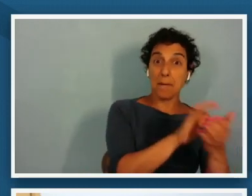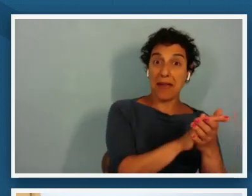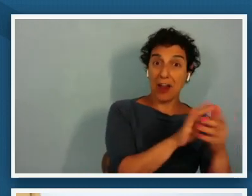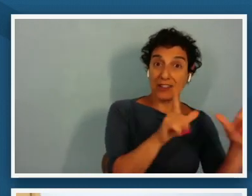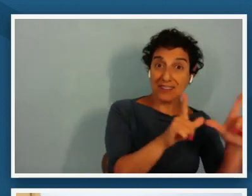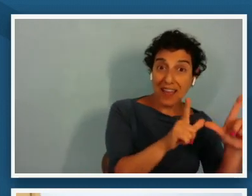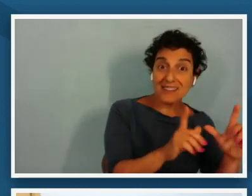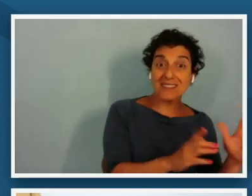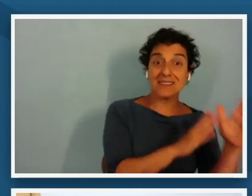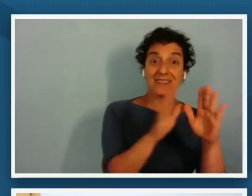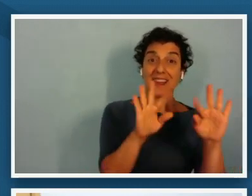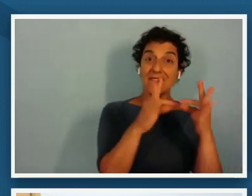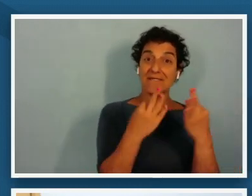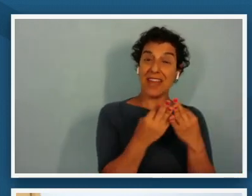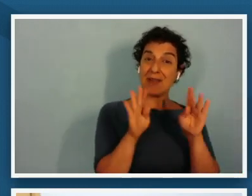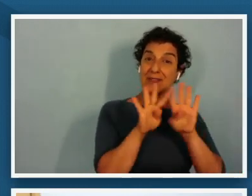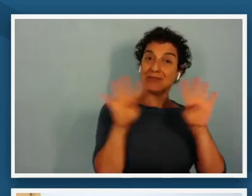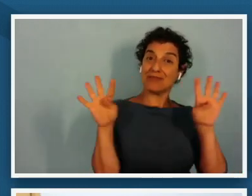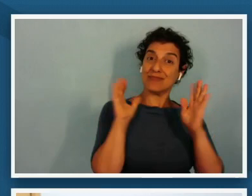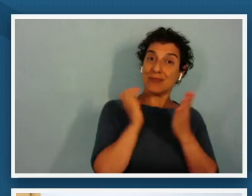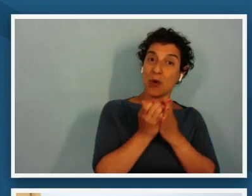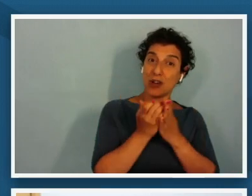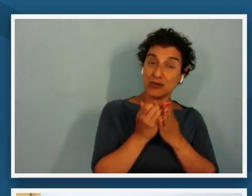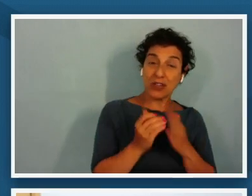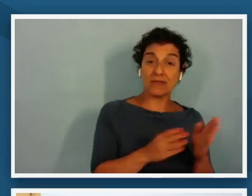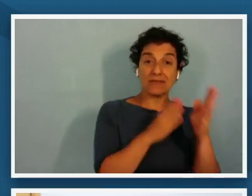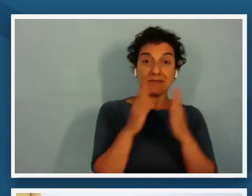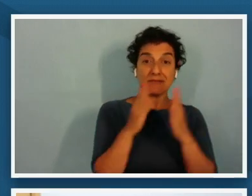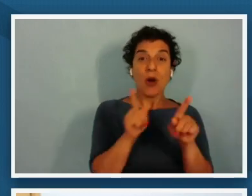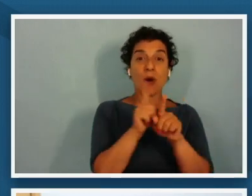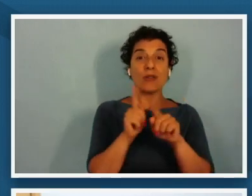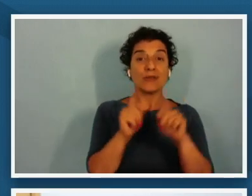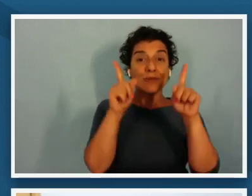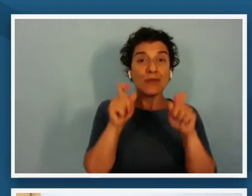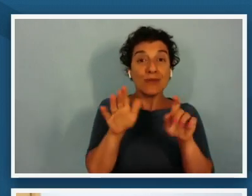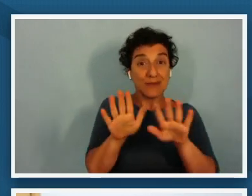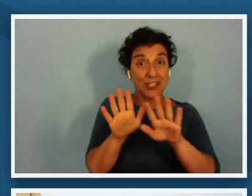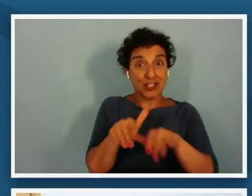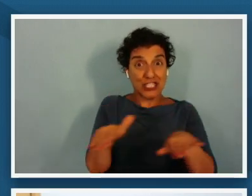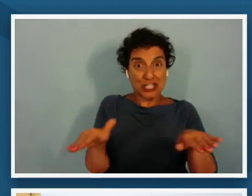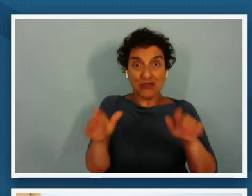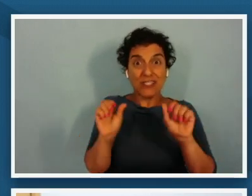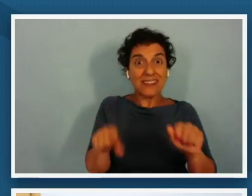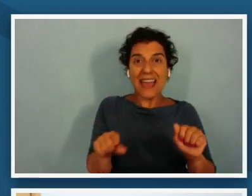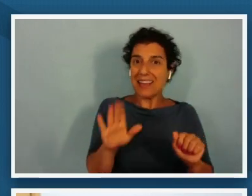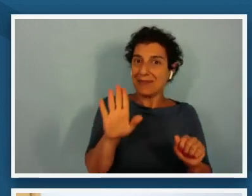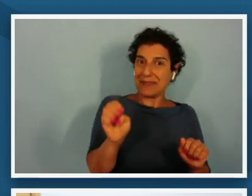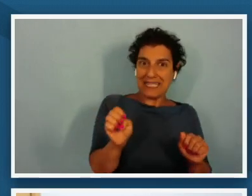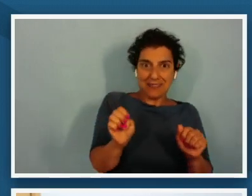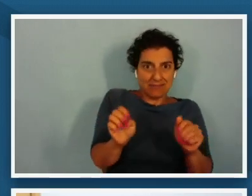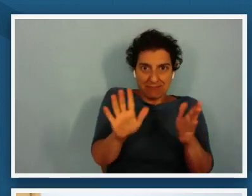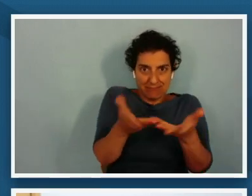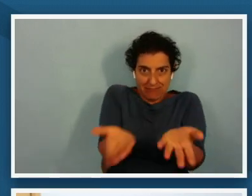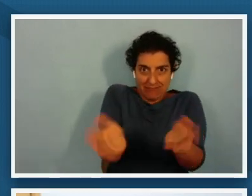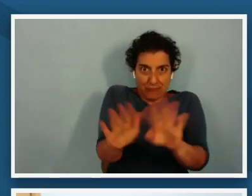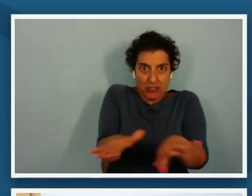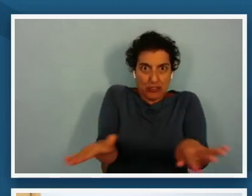portraits and we're seeing snapshots of children being able to be children